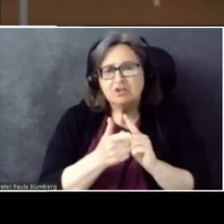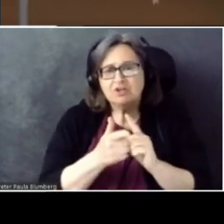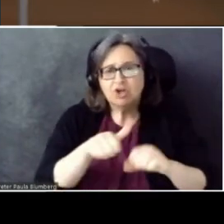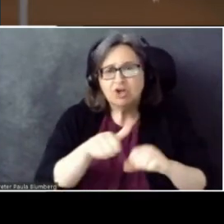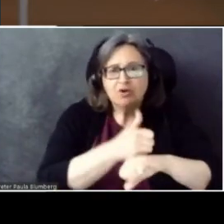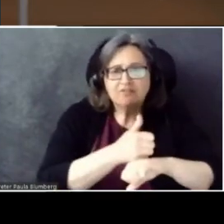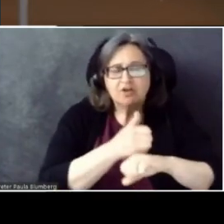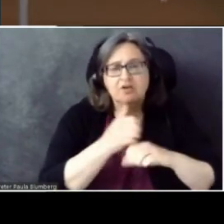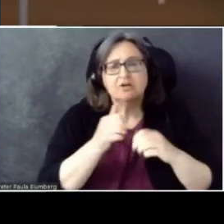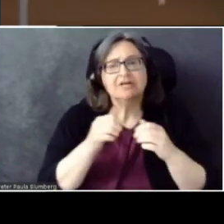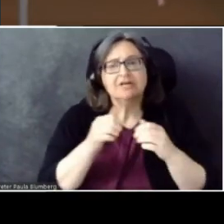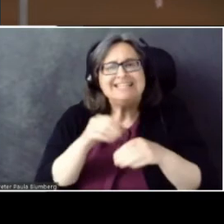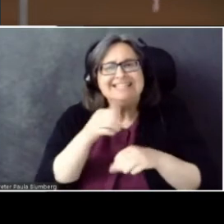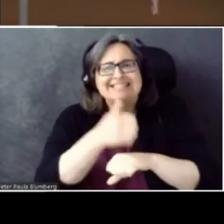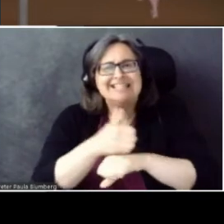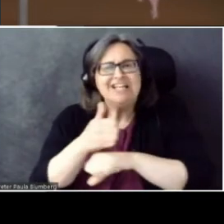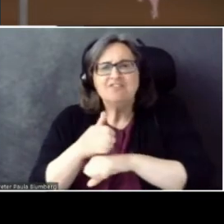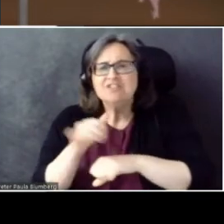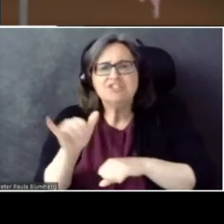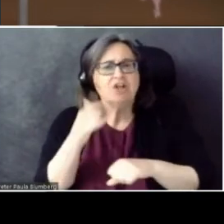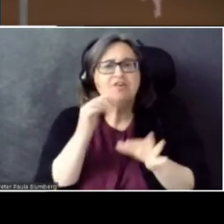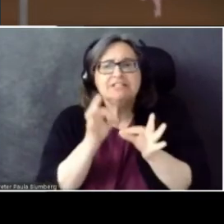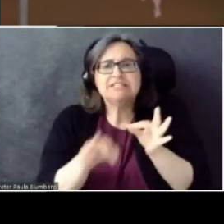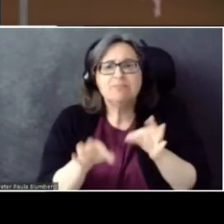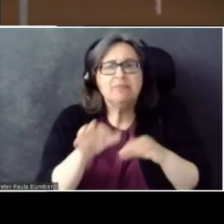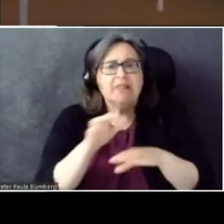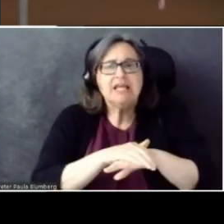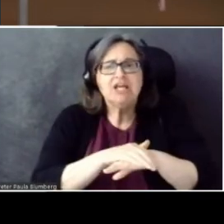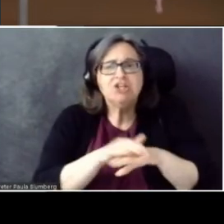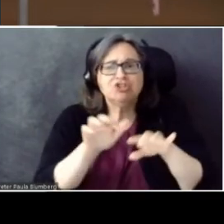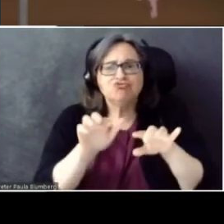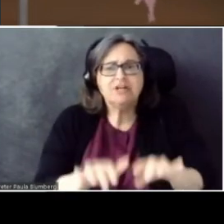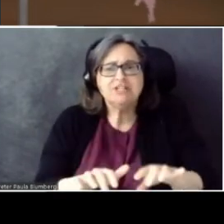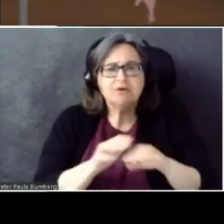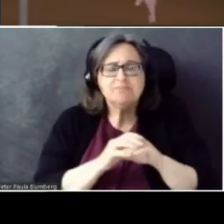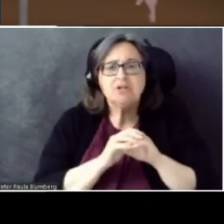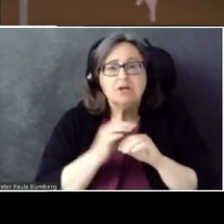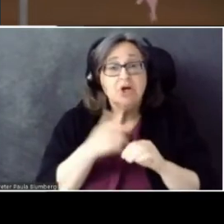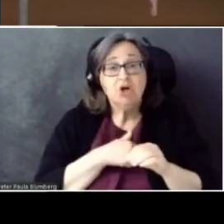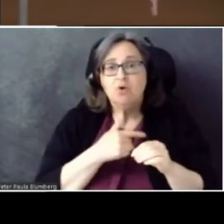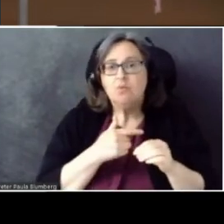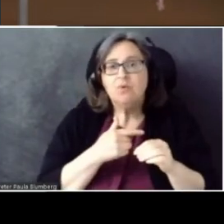Much like we did just for simple English transcription. And we specify a source language.